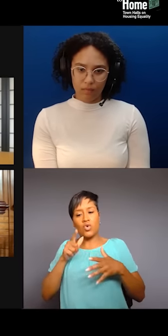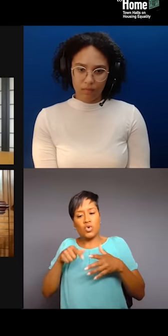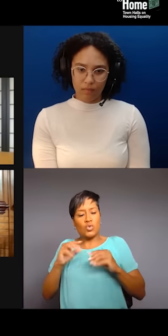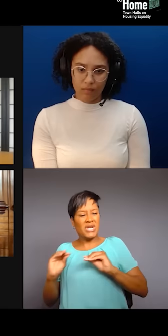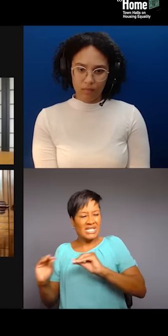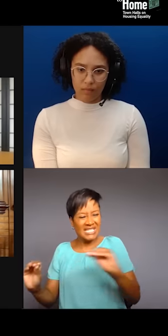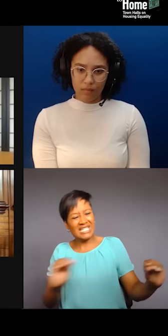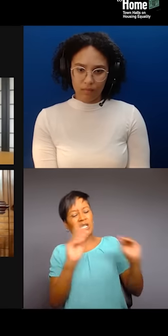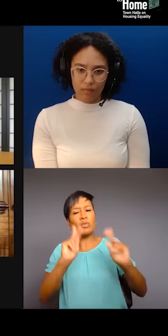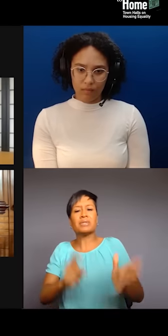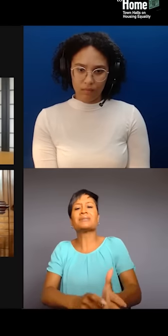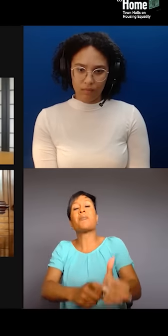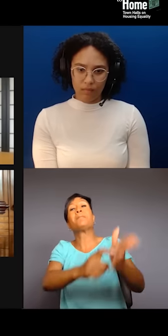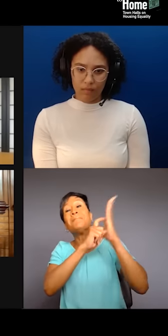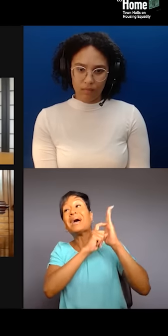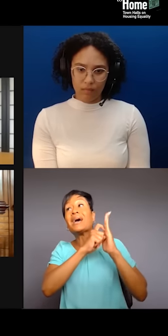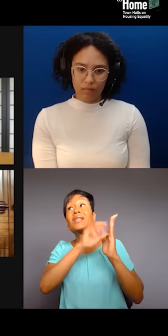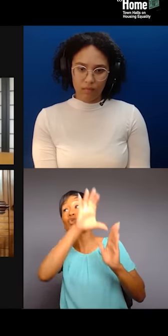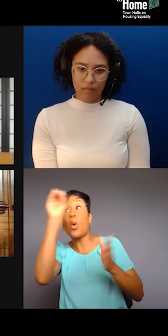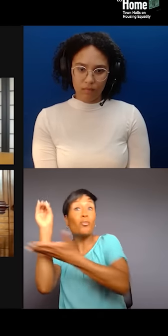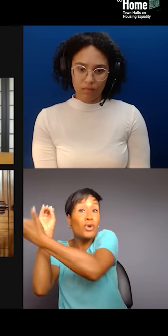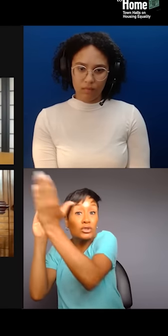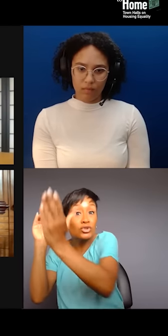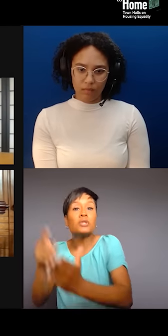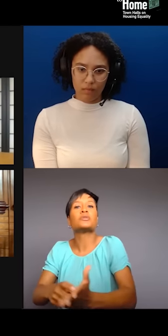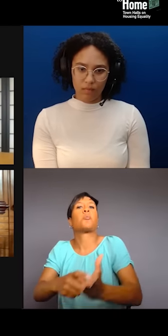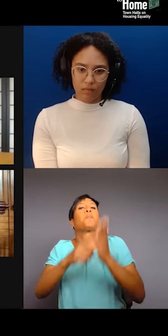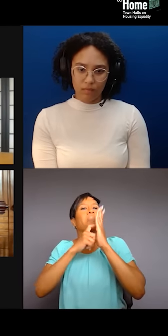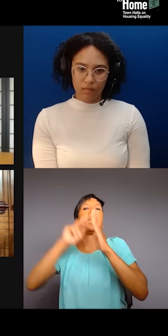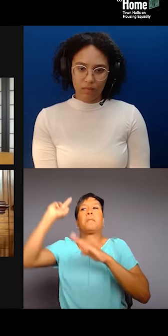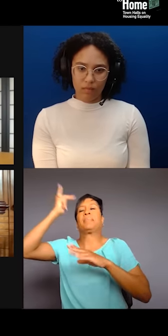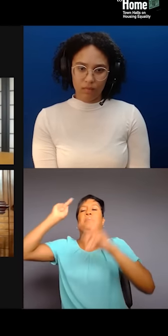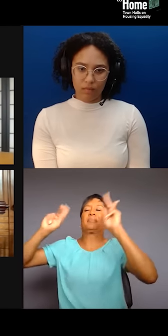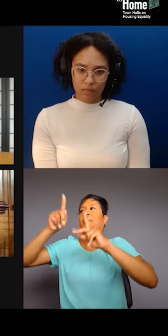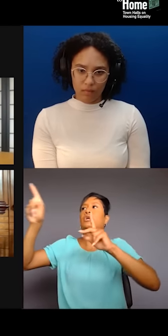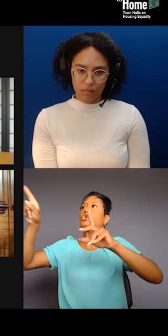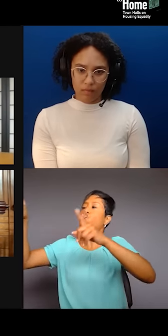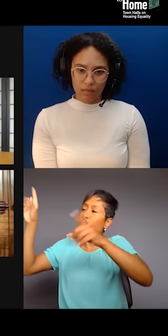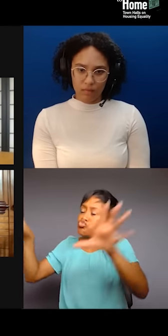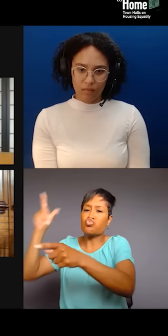demand that these politicians do right by us, no matter whether they're on the left or the right. Because like I told you the other day,